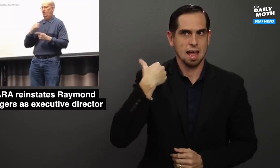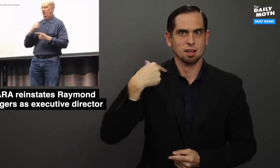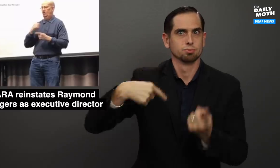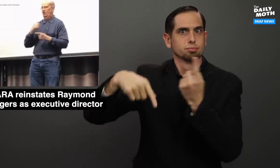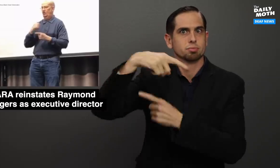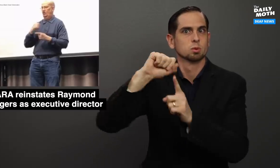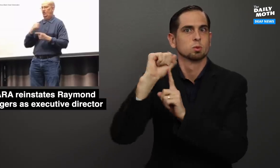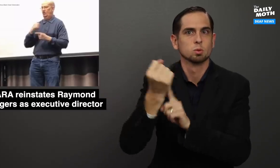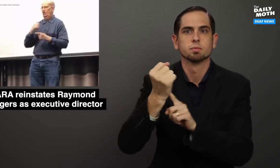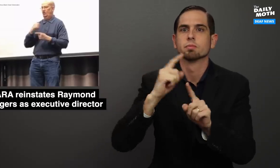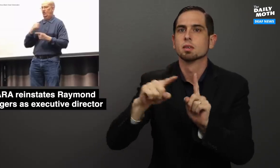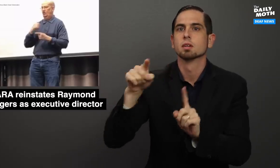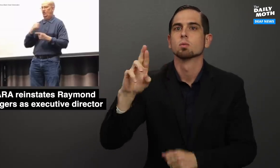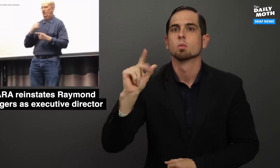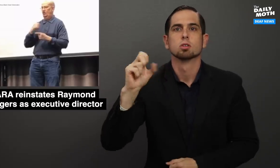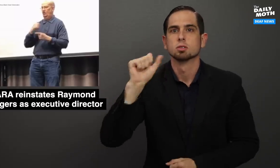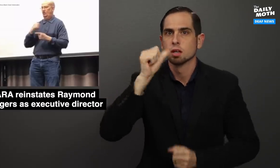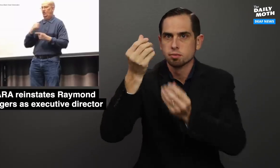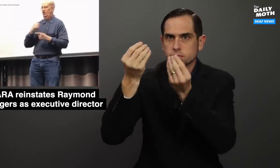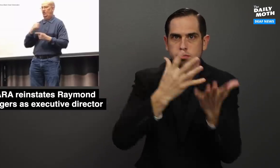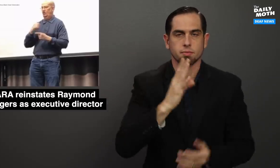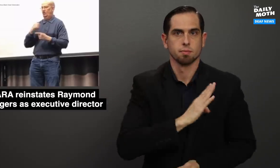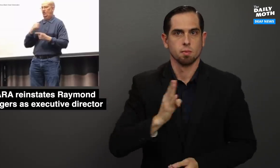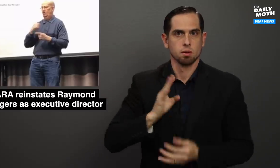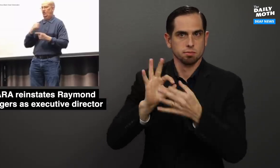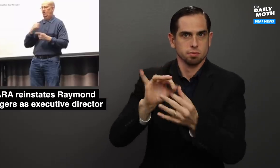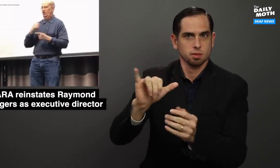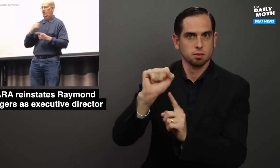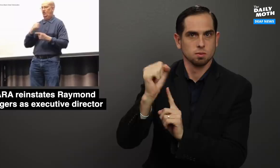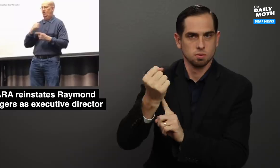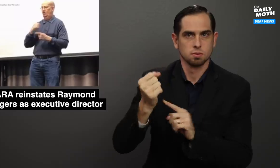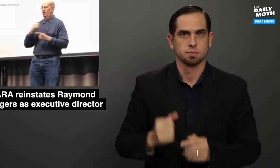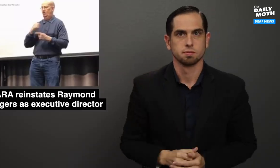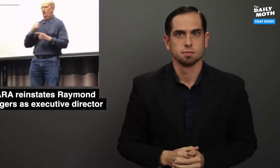a situation, but did not notify the board about it.